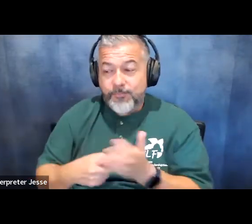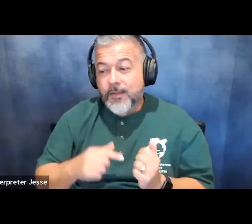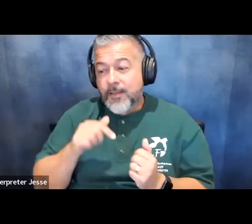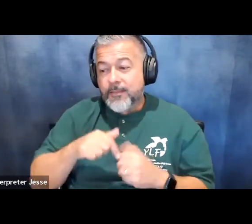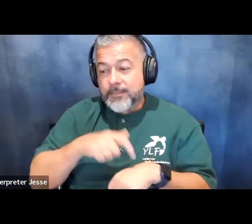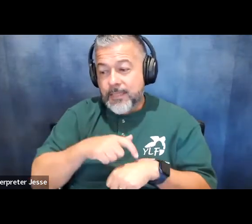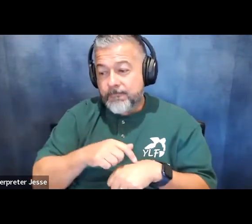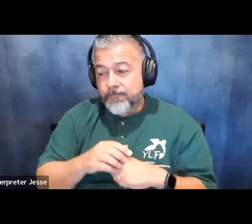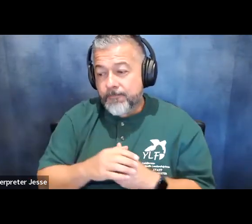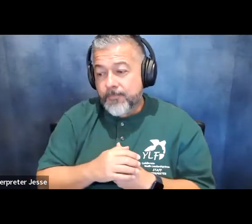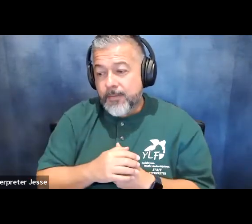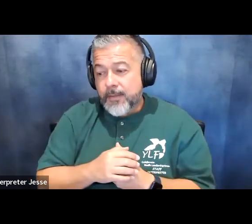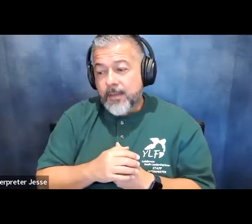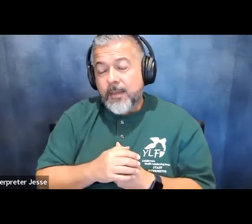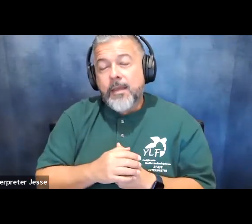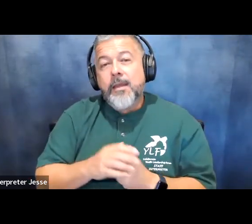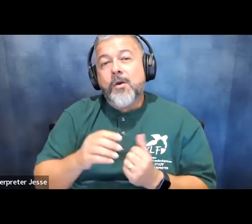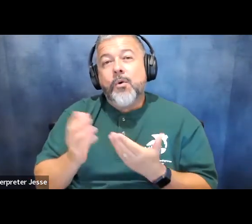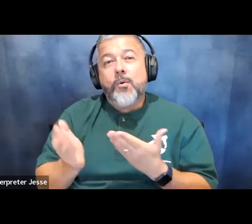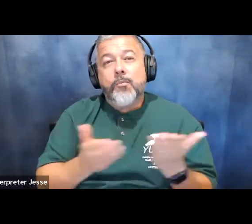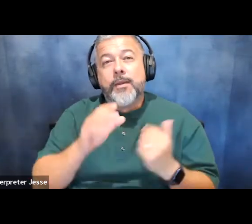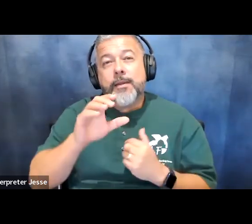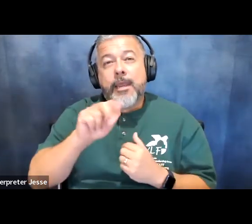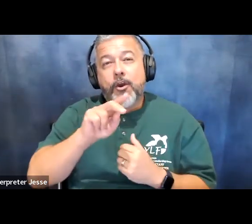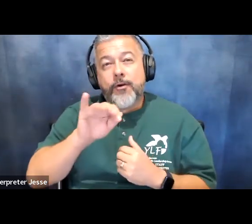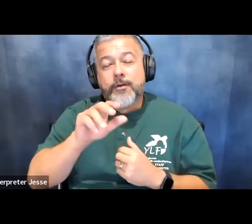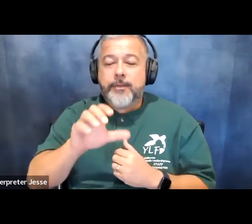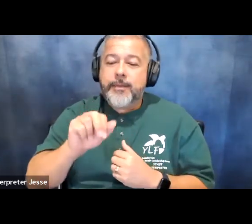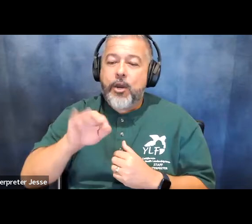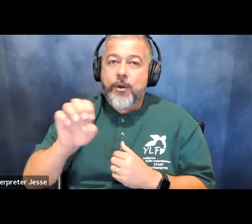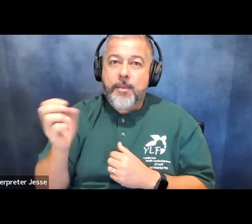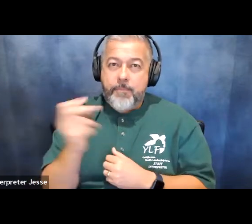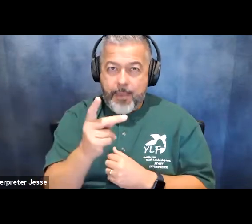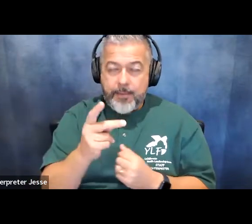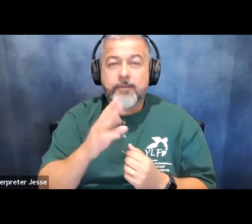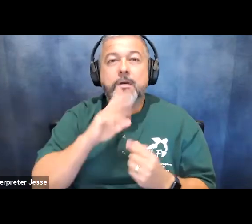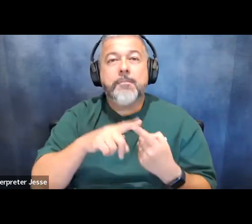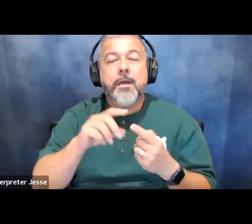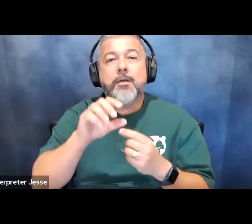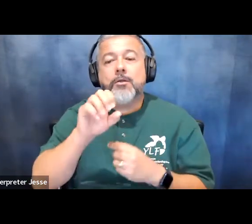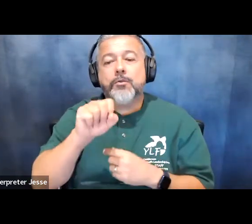bring carrie back up carrie is going to facilitate our panel called social change what have you done